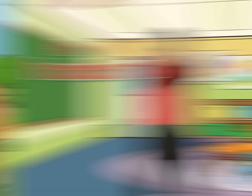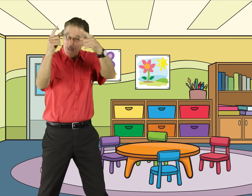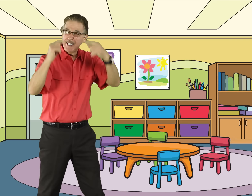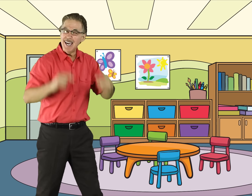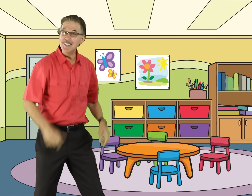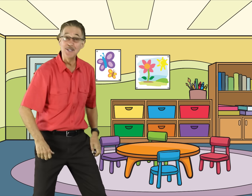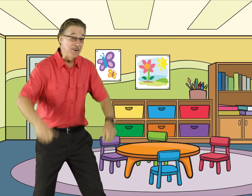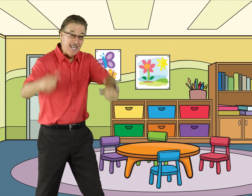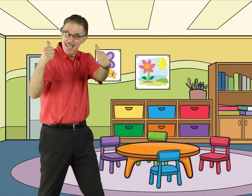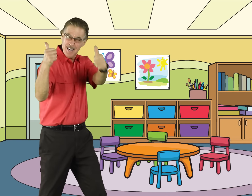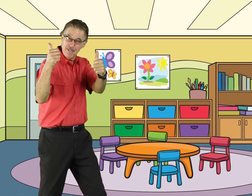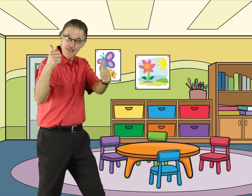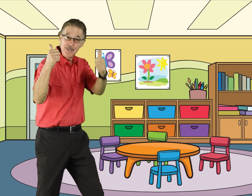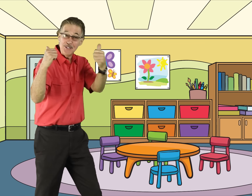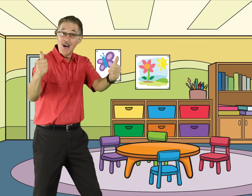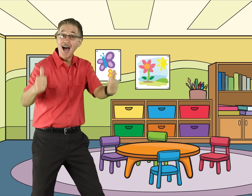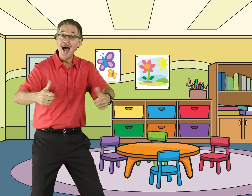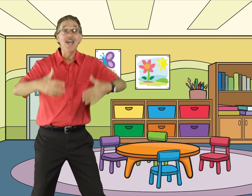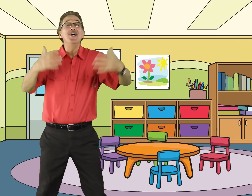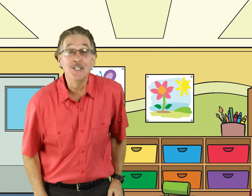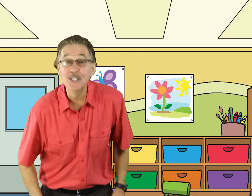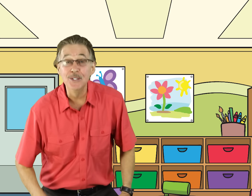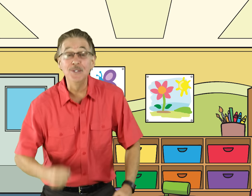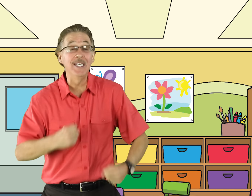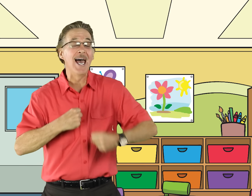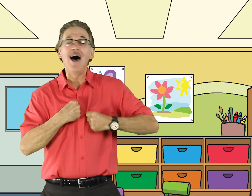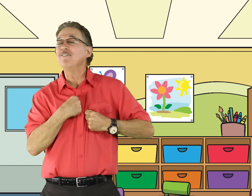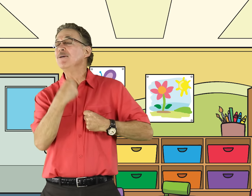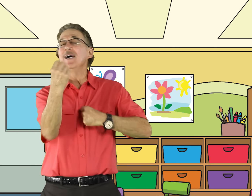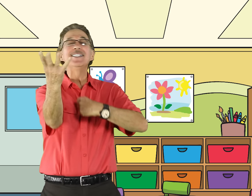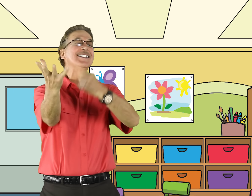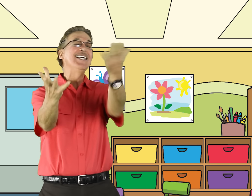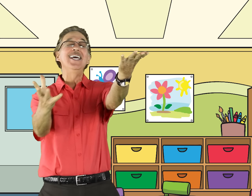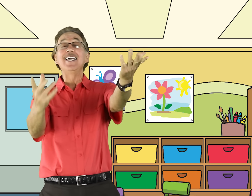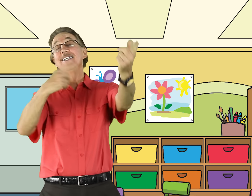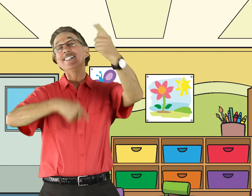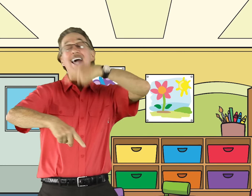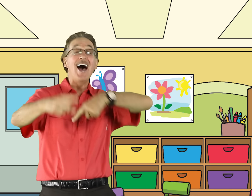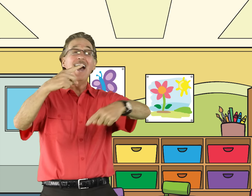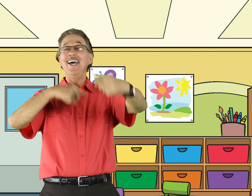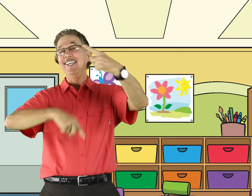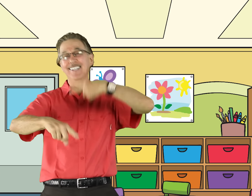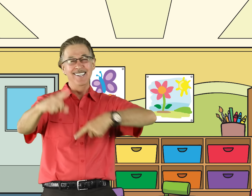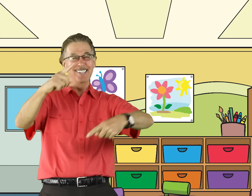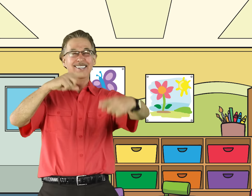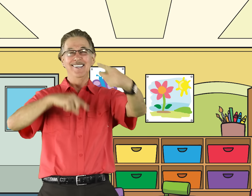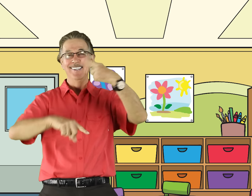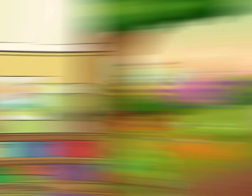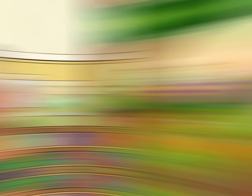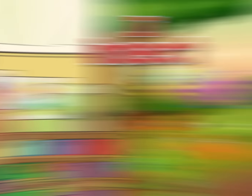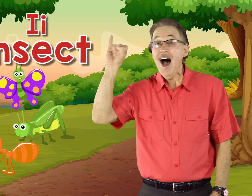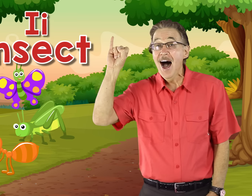You can do it if you try Do the Alphabet Sing and Sign